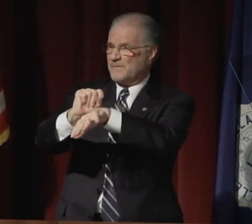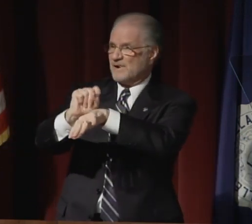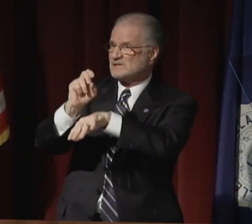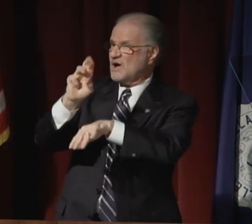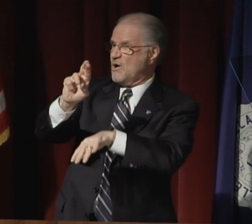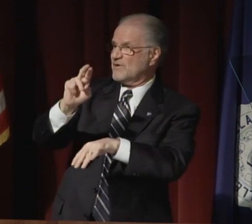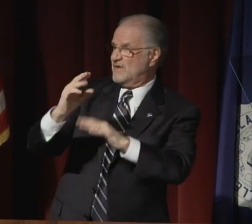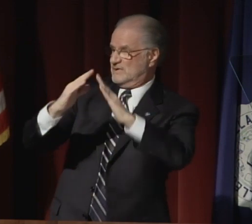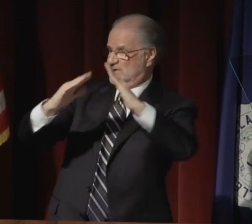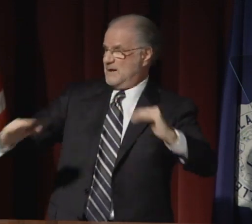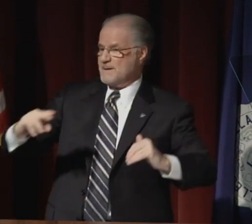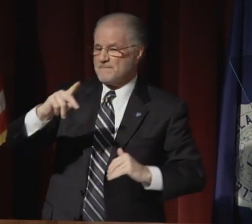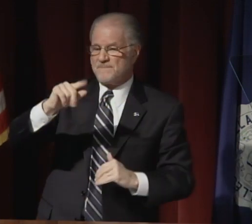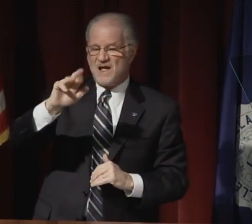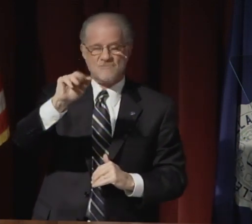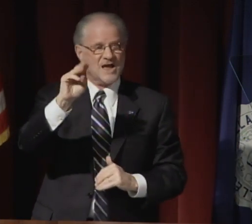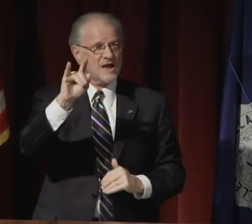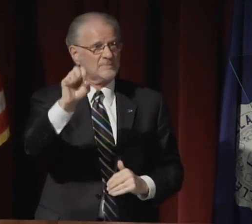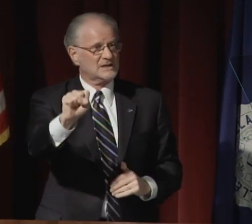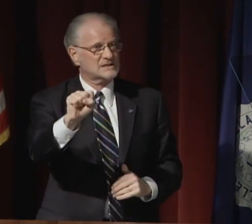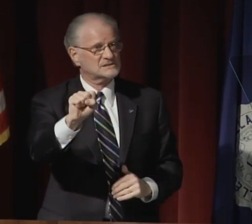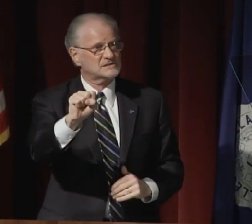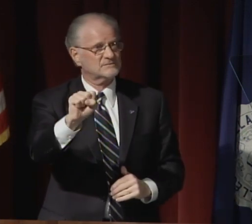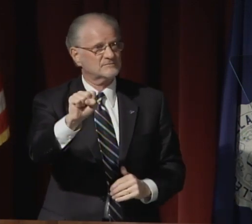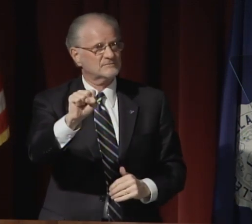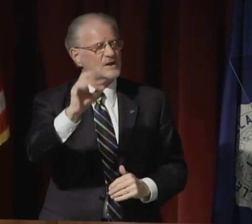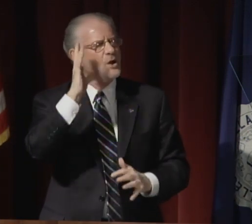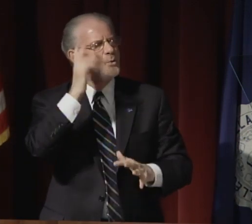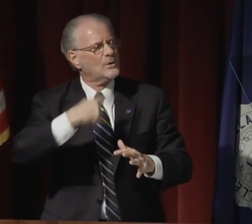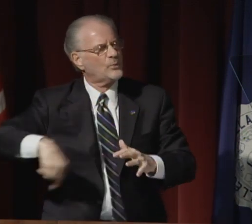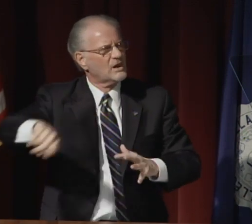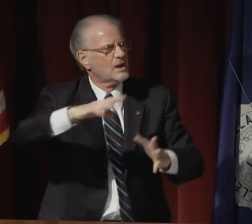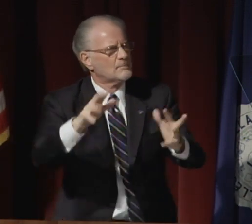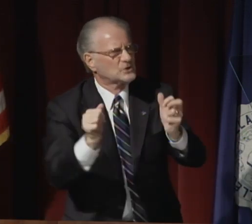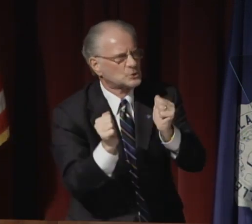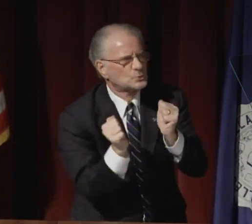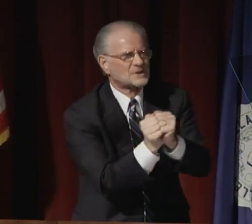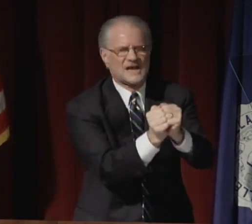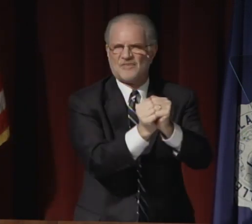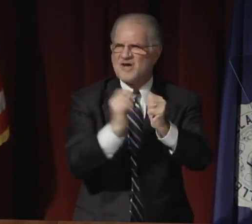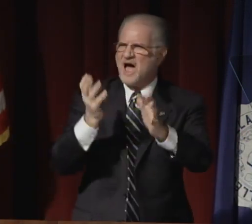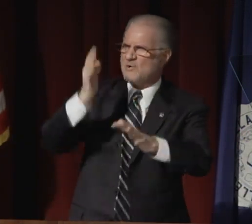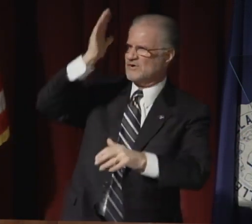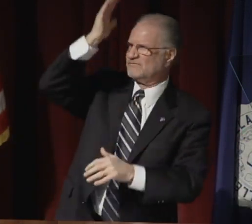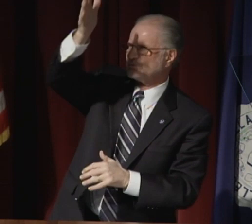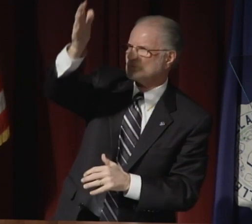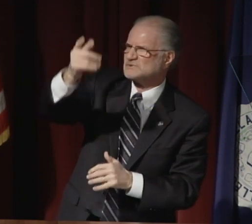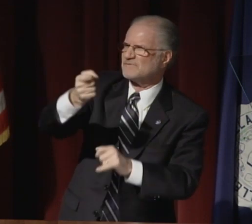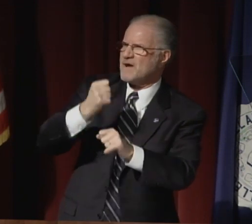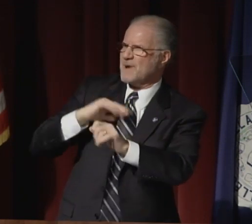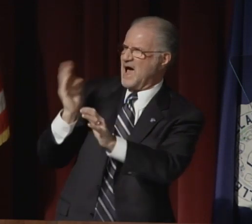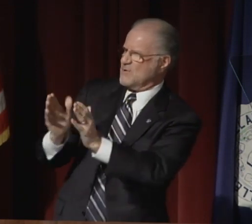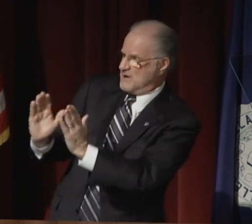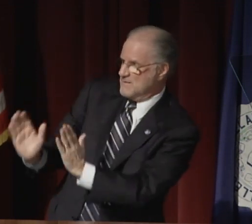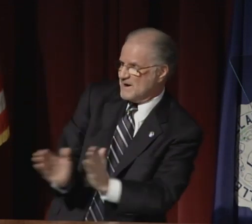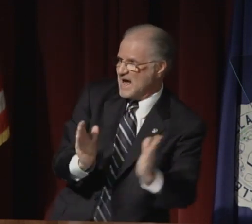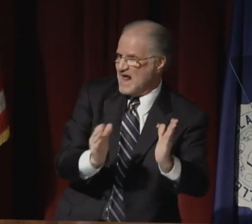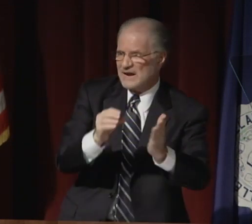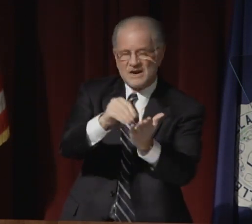as the enormous stones used in the temples or the pyramids.